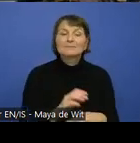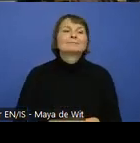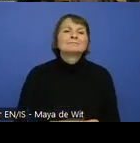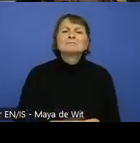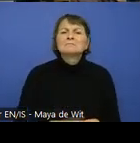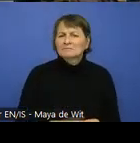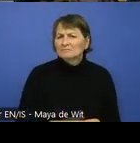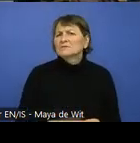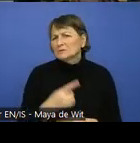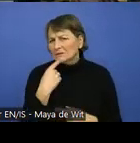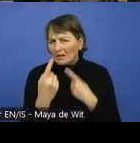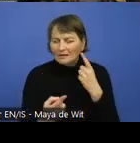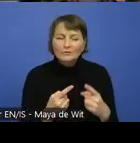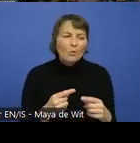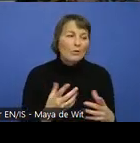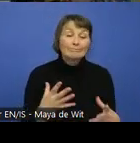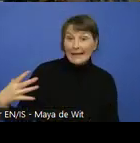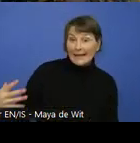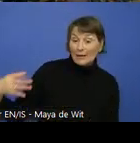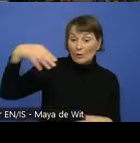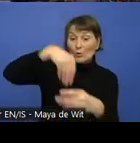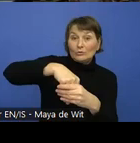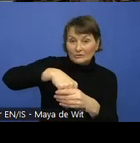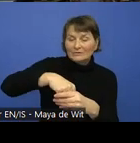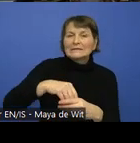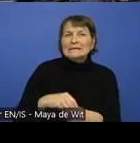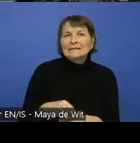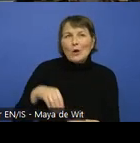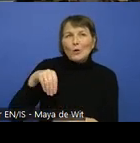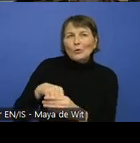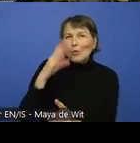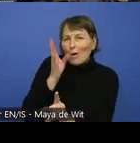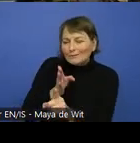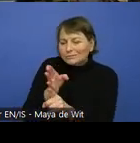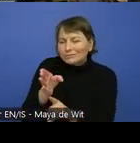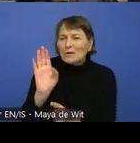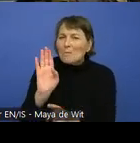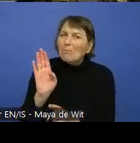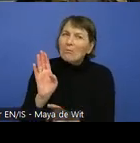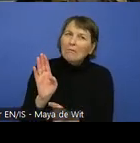Inclusion could probably not be considered a discipline by itself. Inclusion as a way of doing.